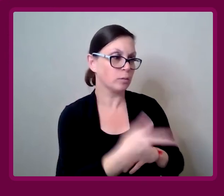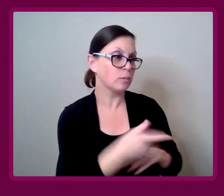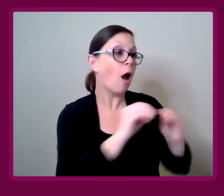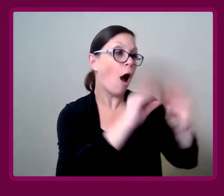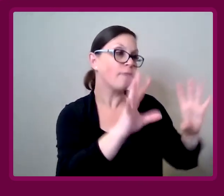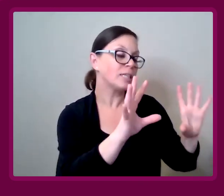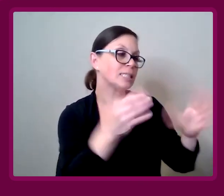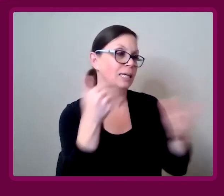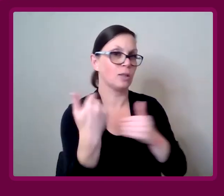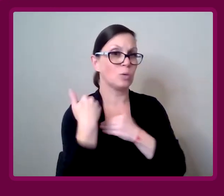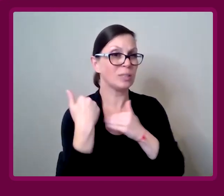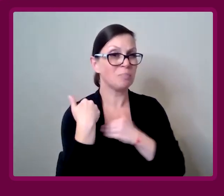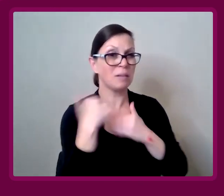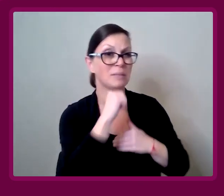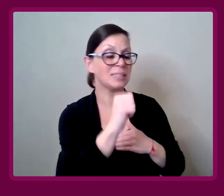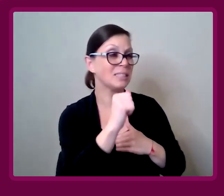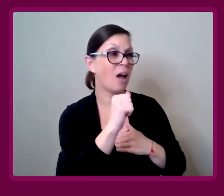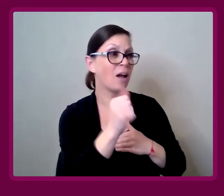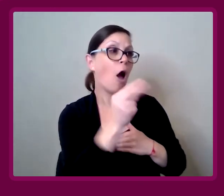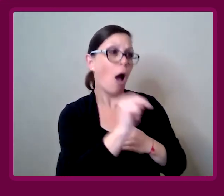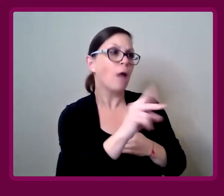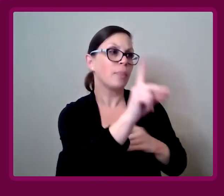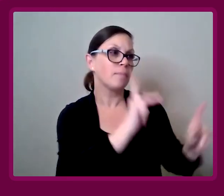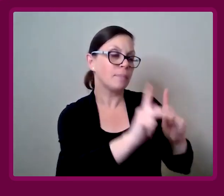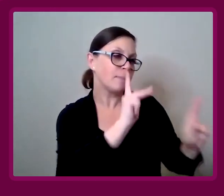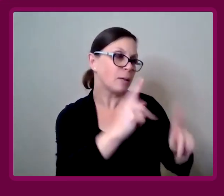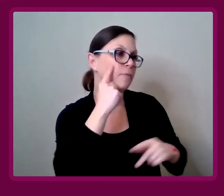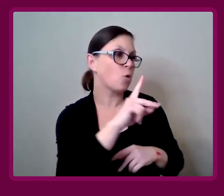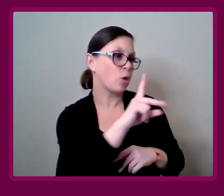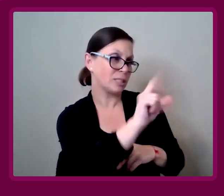Obviously the onus is not on people with disabilities to advocate for themselves.